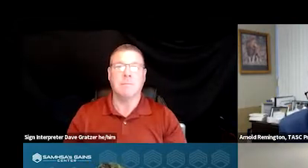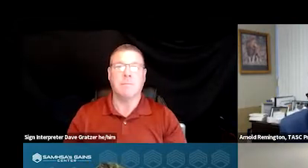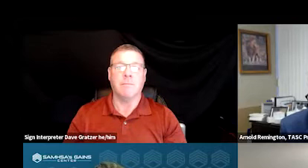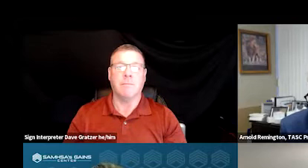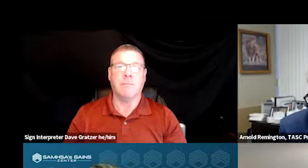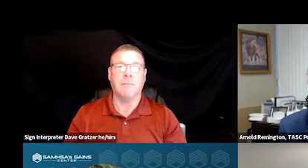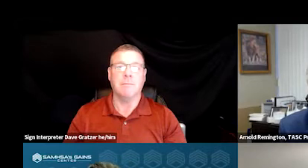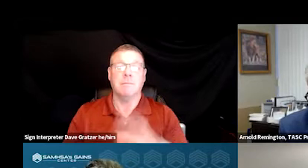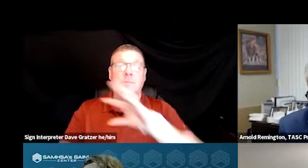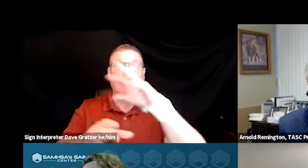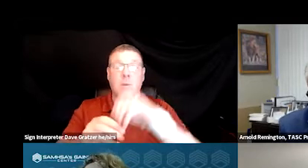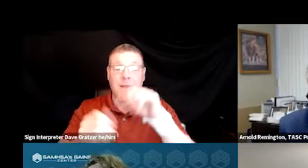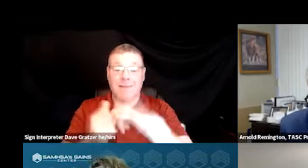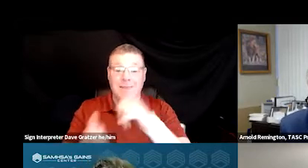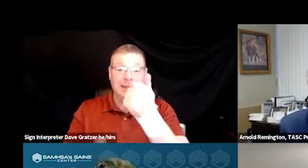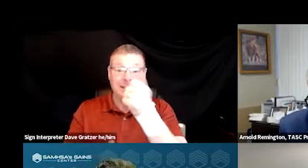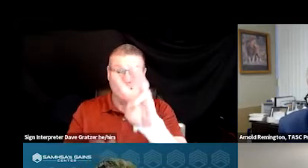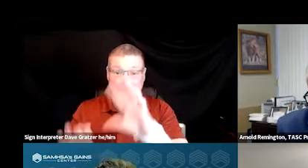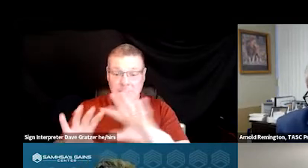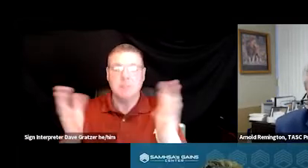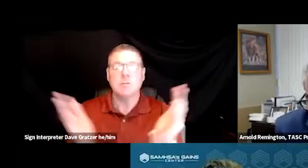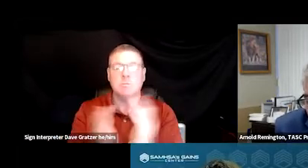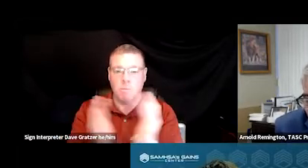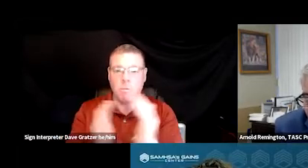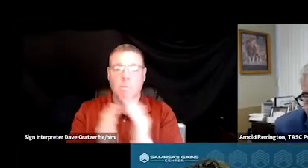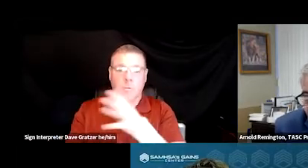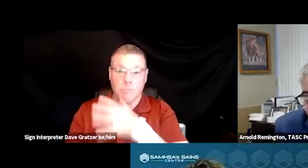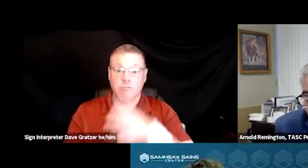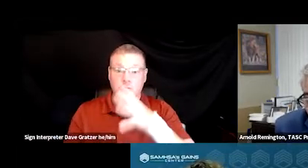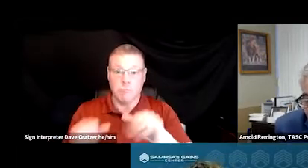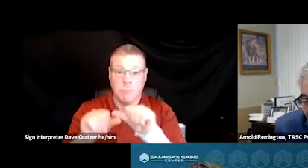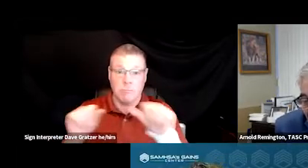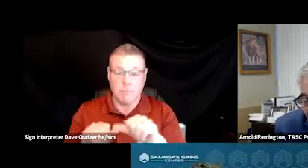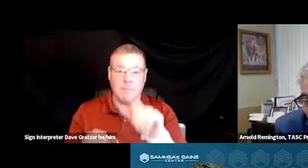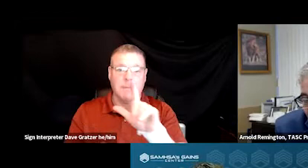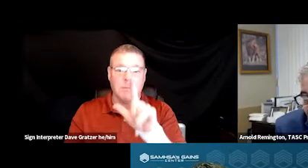Within those 16 counties, our smallest rural population is 2,600